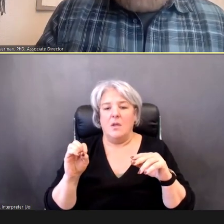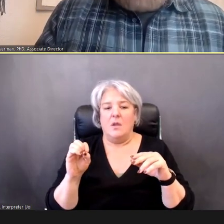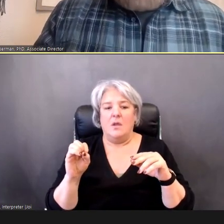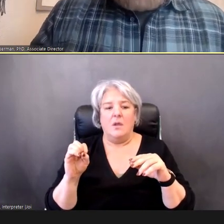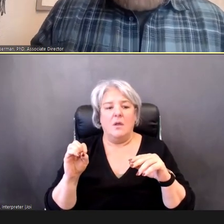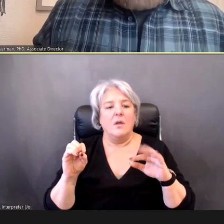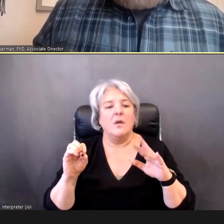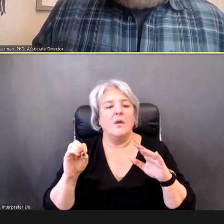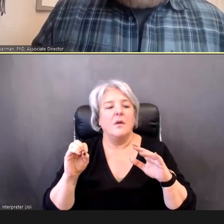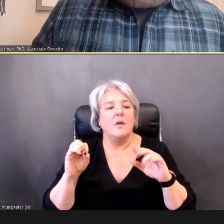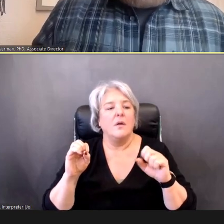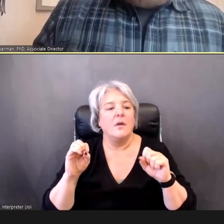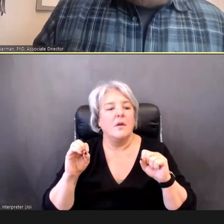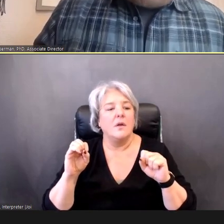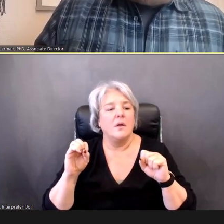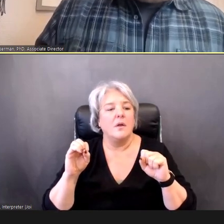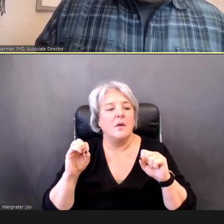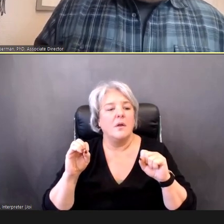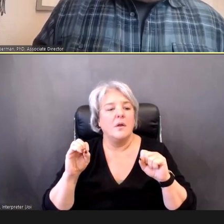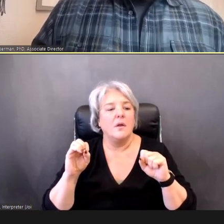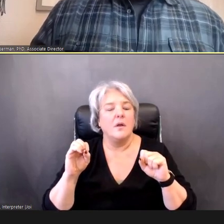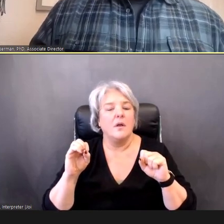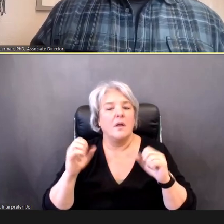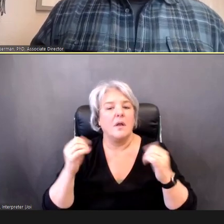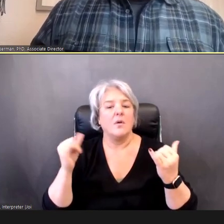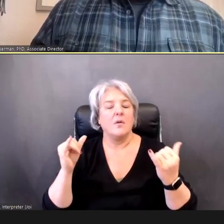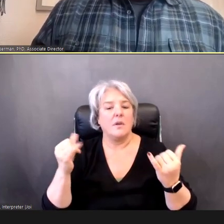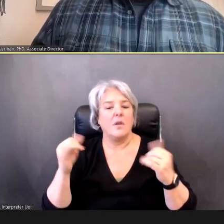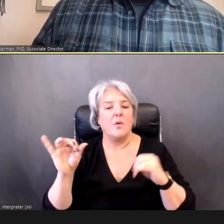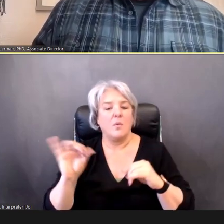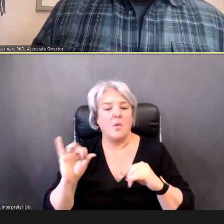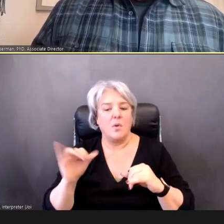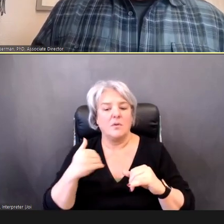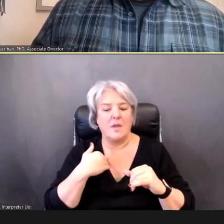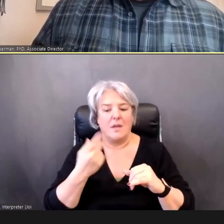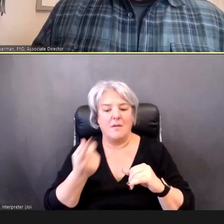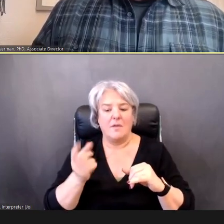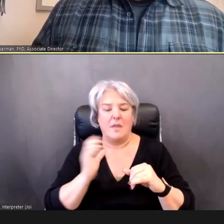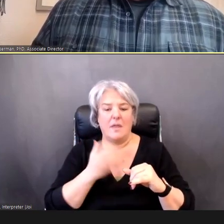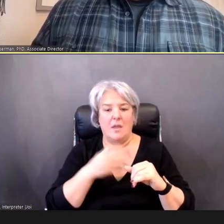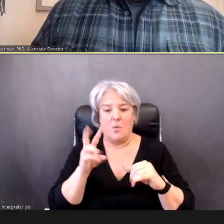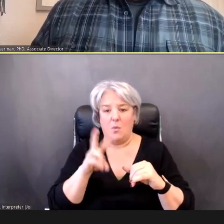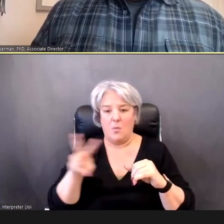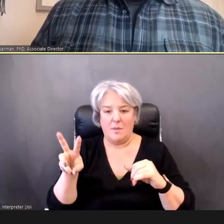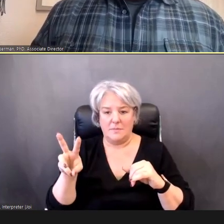We also -- one of our Web site -- Resources is this Listen-up!